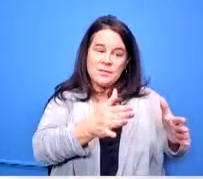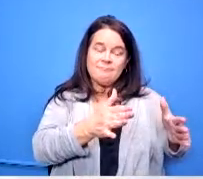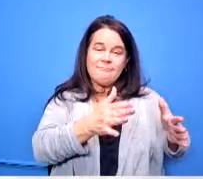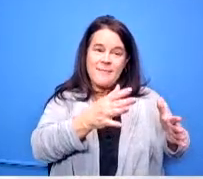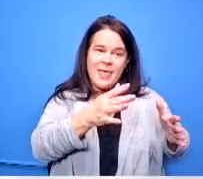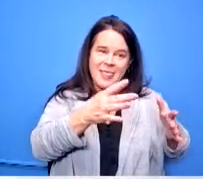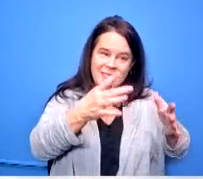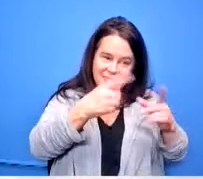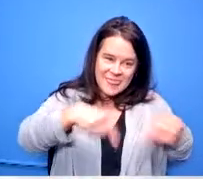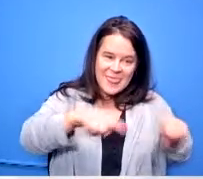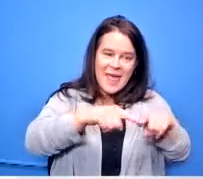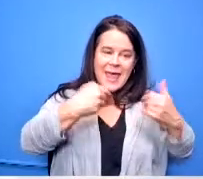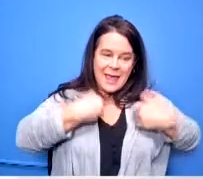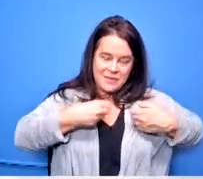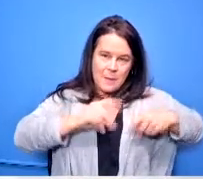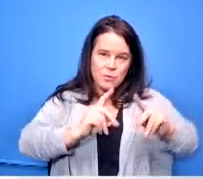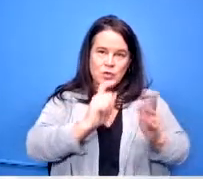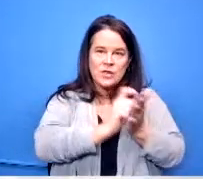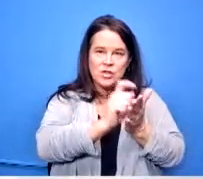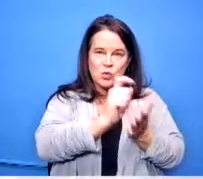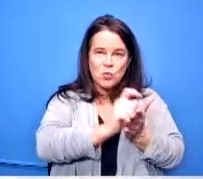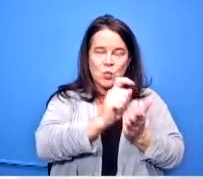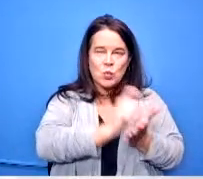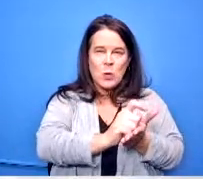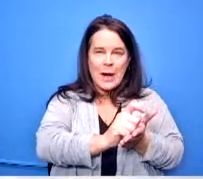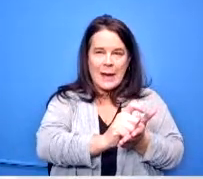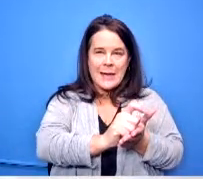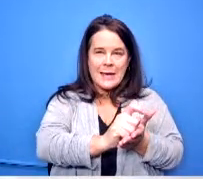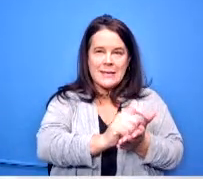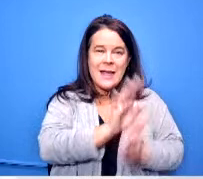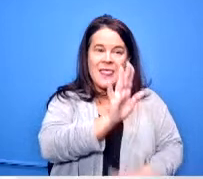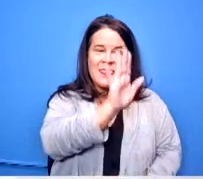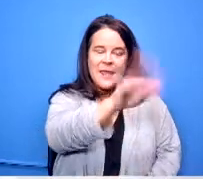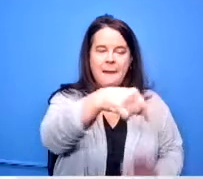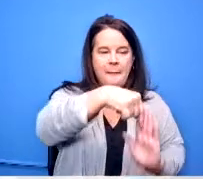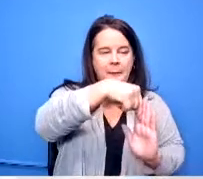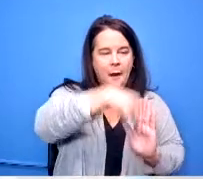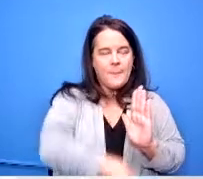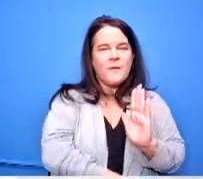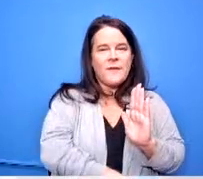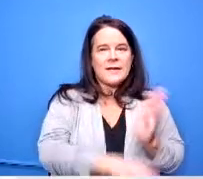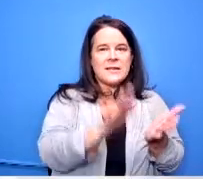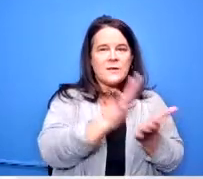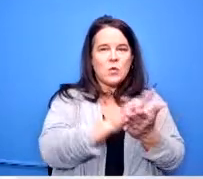write their comprehensive school counseling plan which is not something that existed prior to that